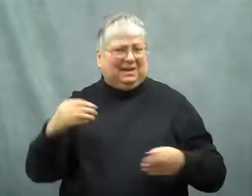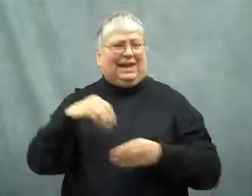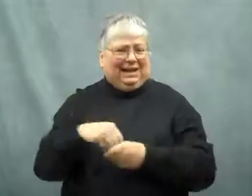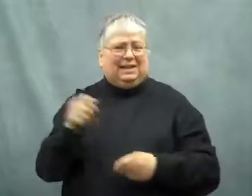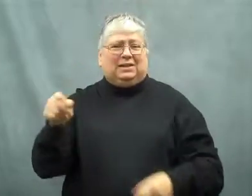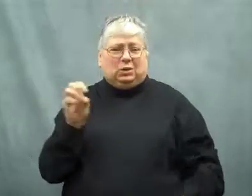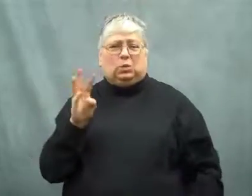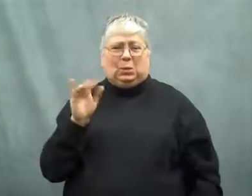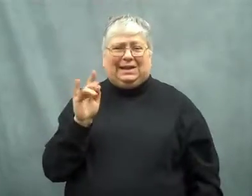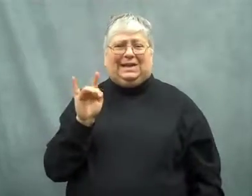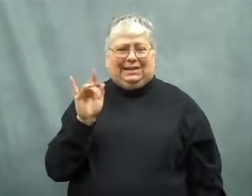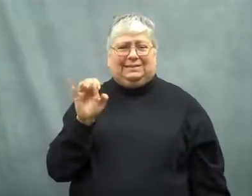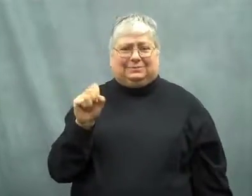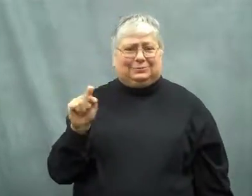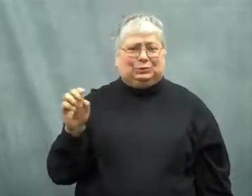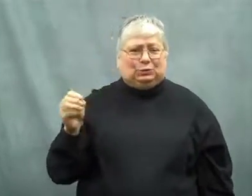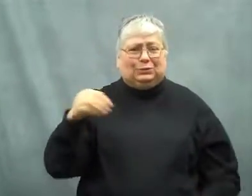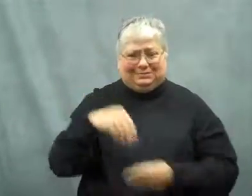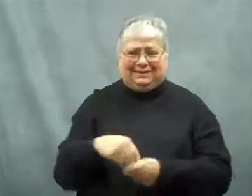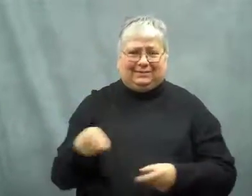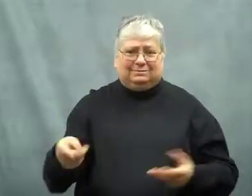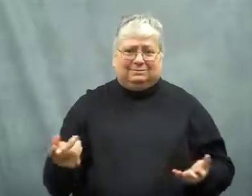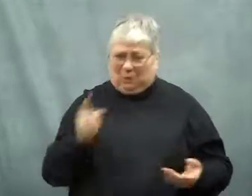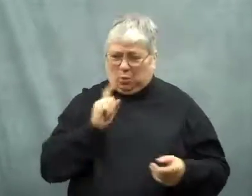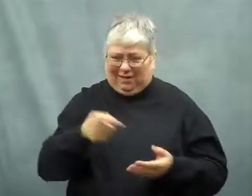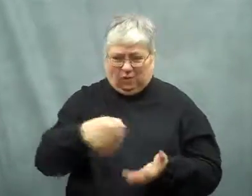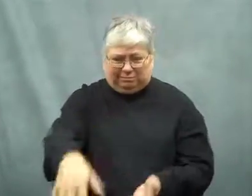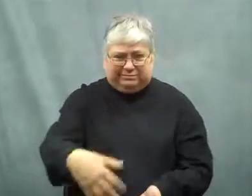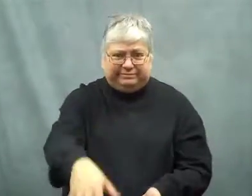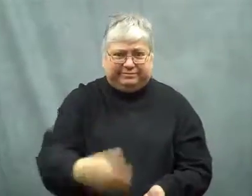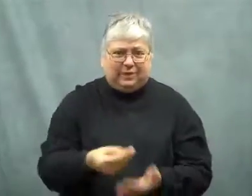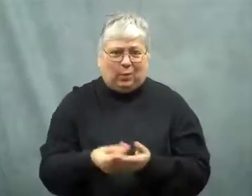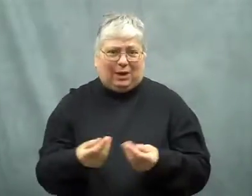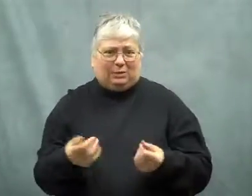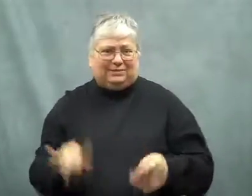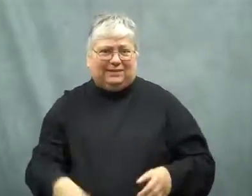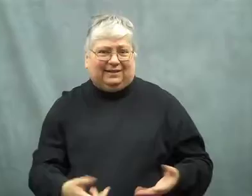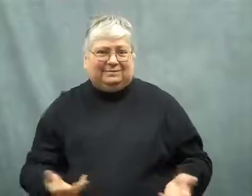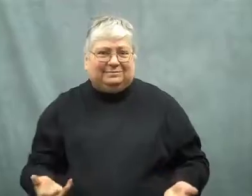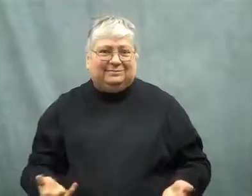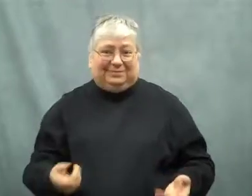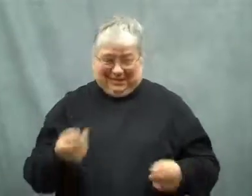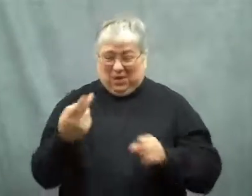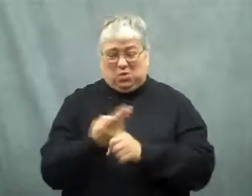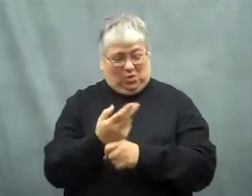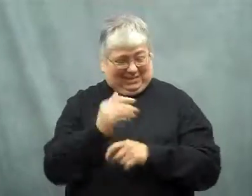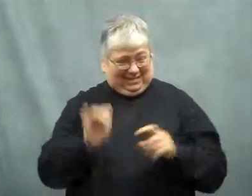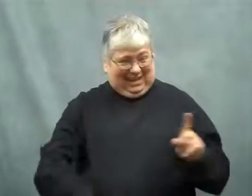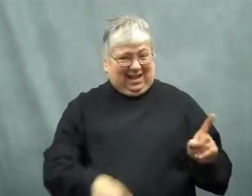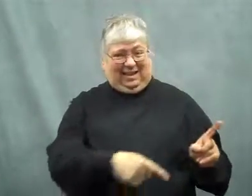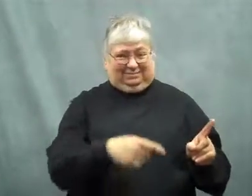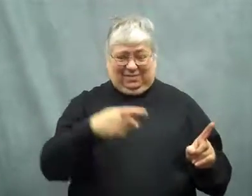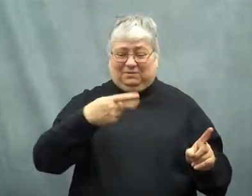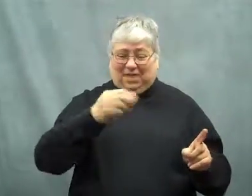It's in Twinkies too. And it's really stuff that was mined from the ground.